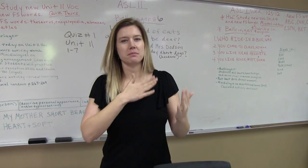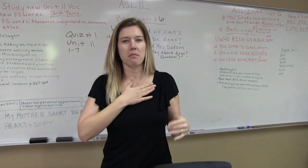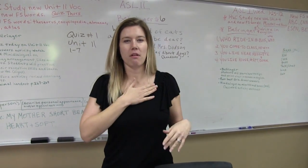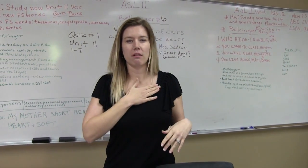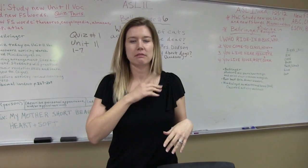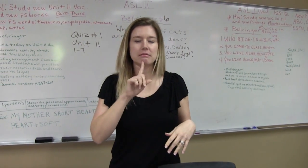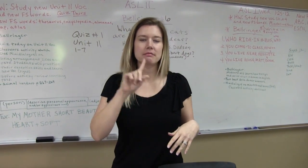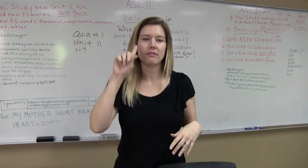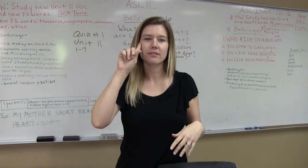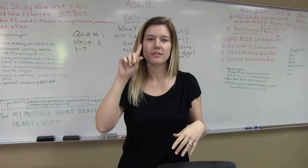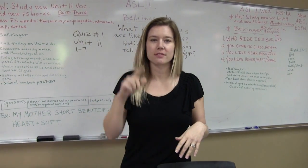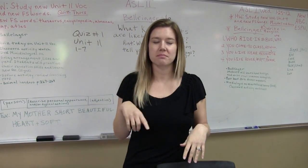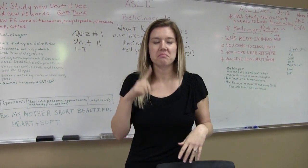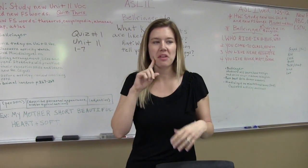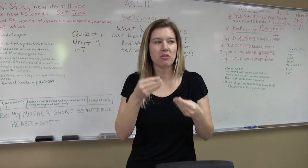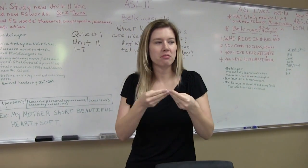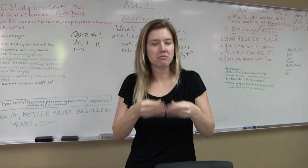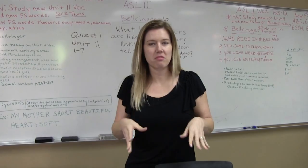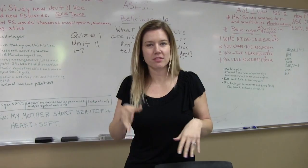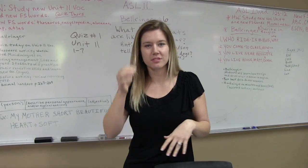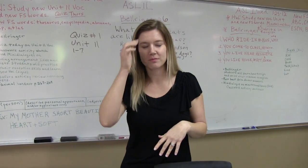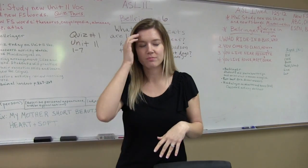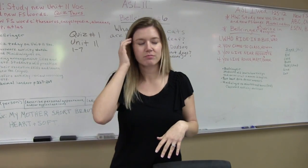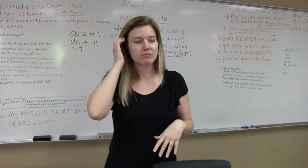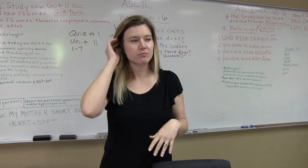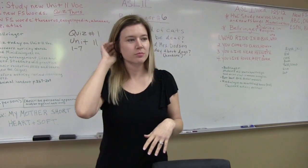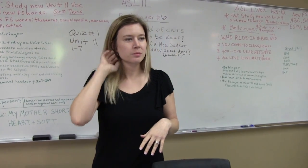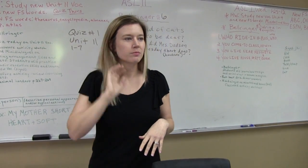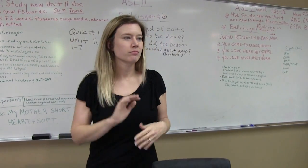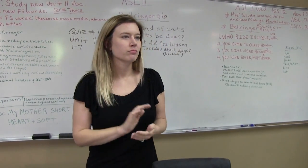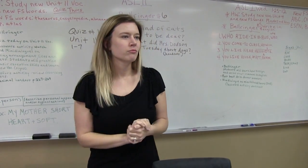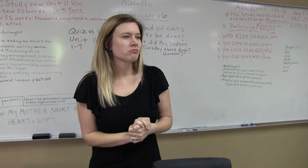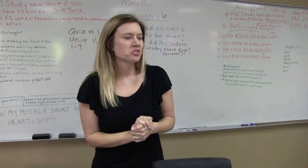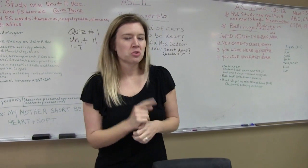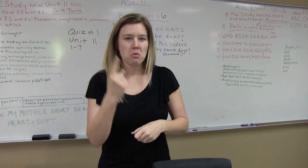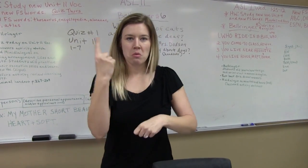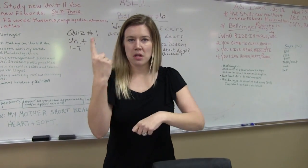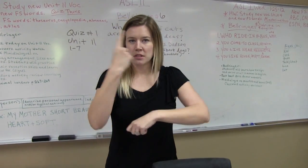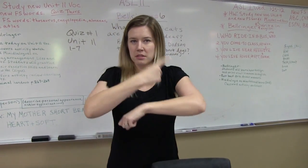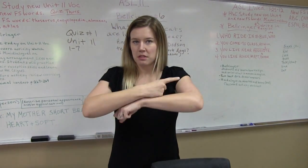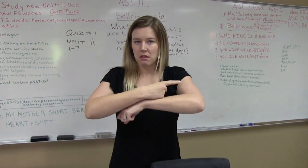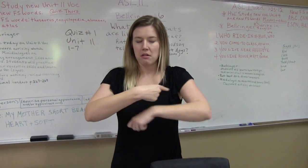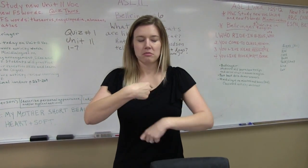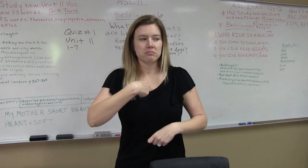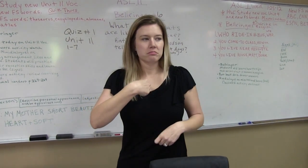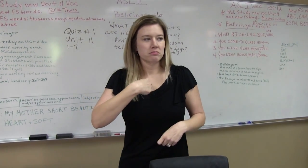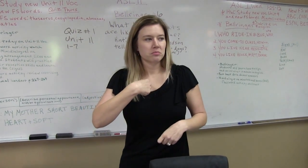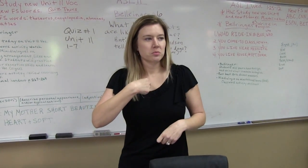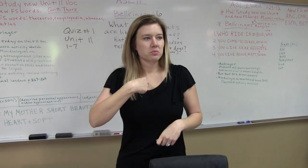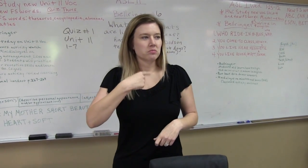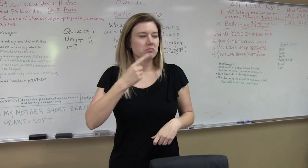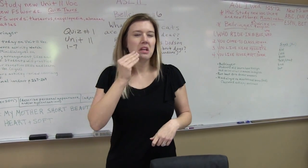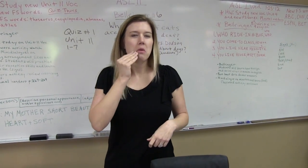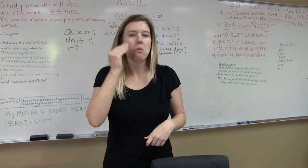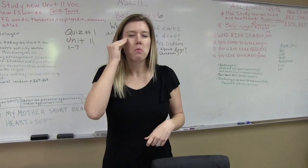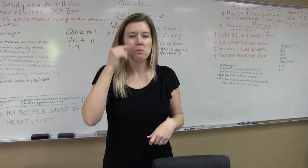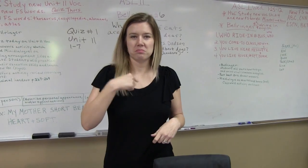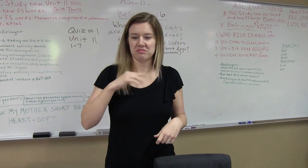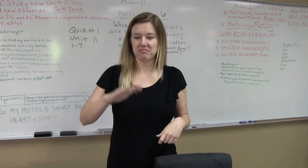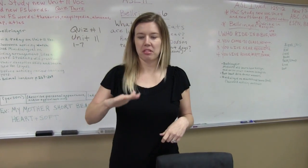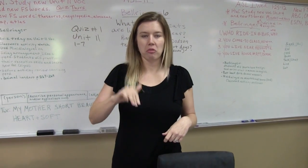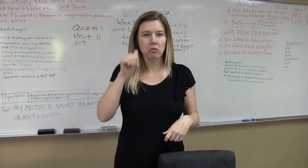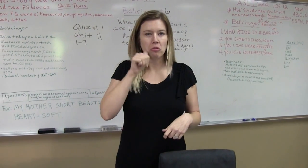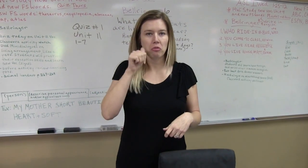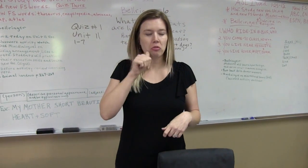I always managed my deafness or my hearing loss. One day I was at home when I was a little